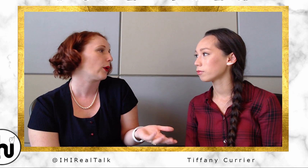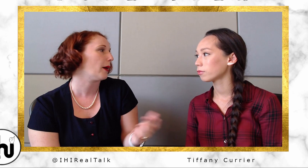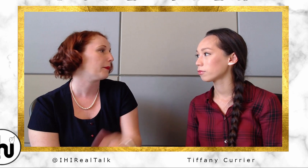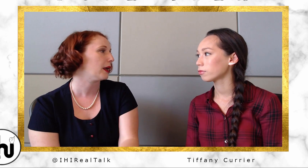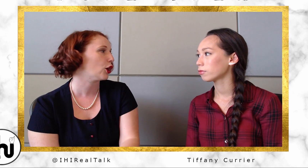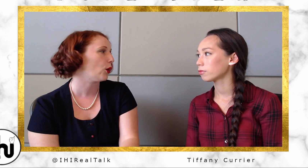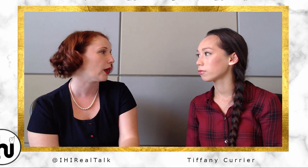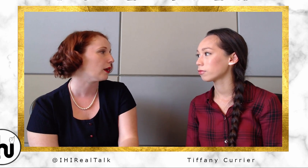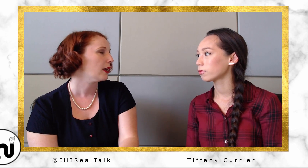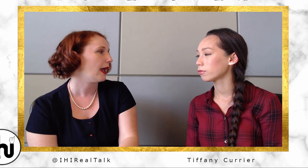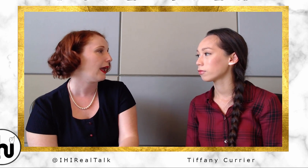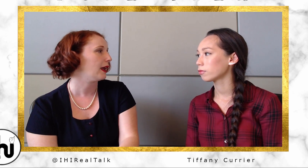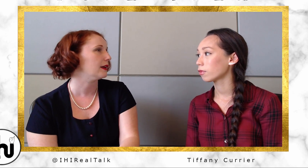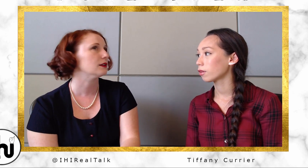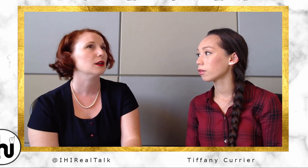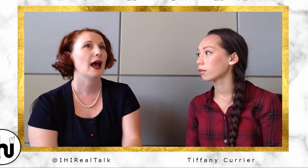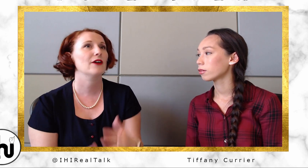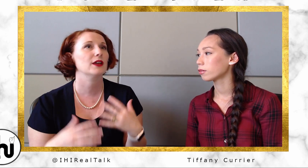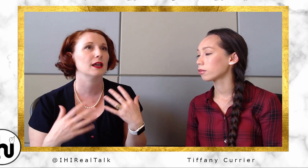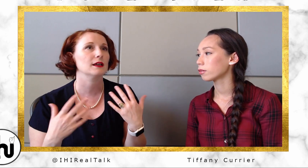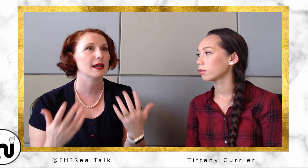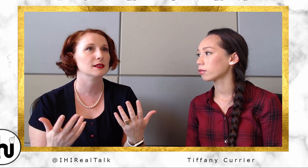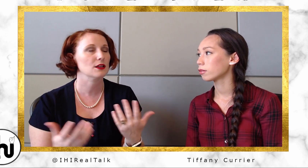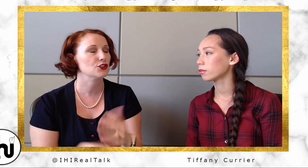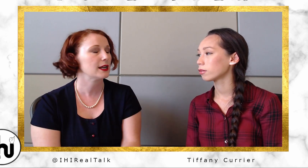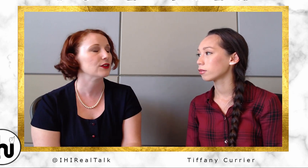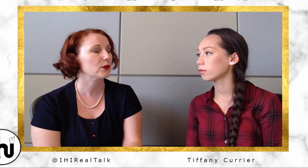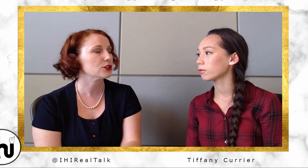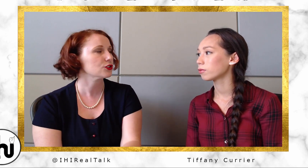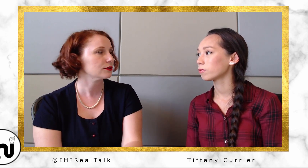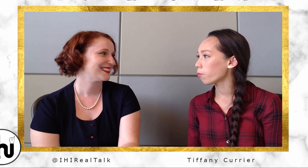up being a CODA, Child of Deaf Adult(s), and having ASL as your native language.